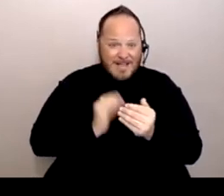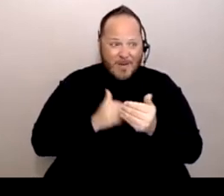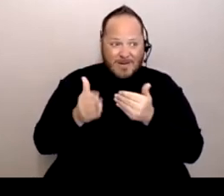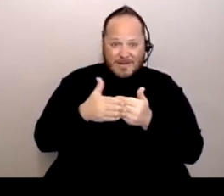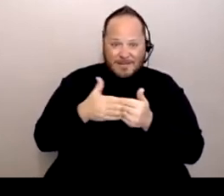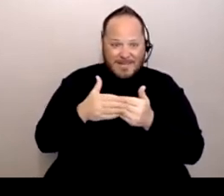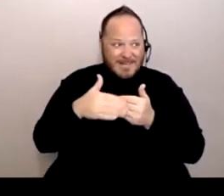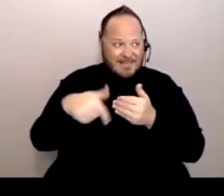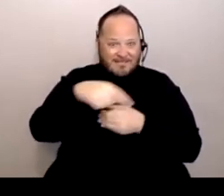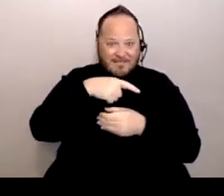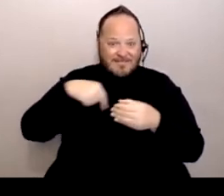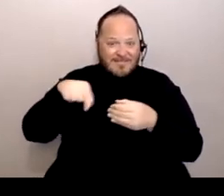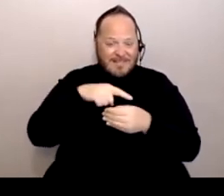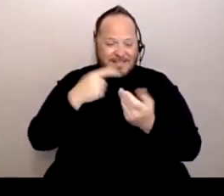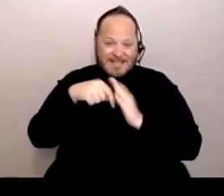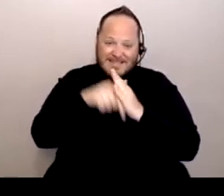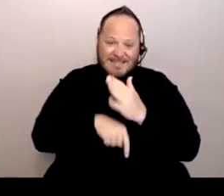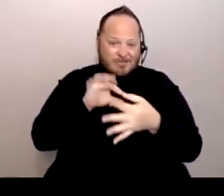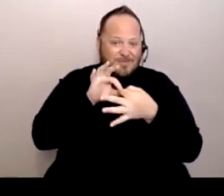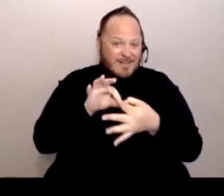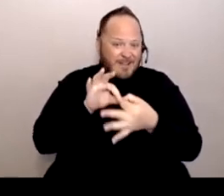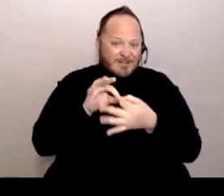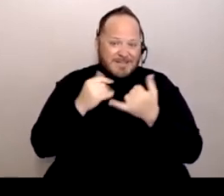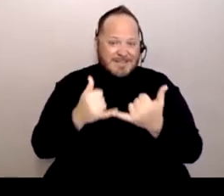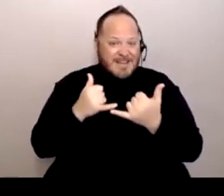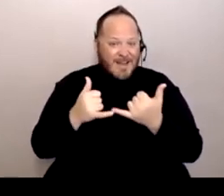has been a lot more in depth for some people.